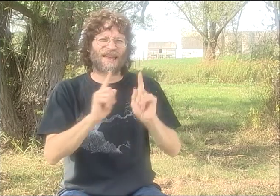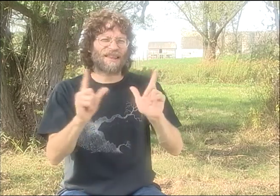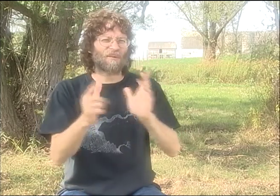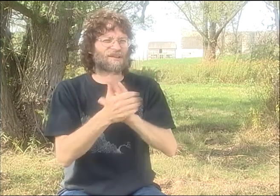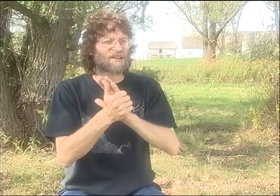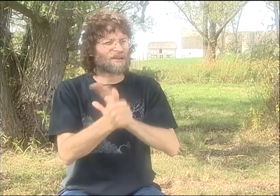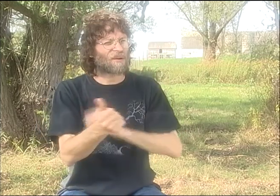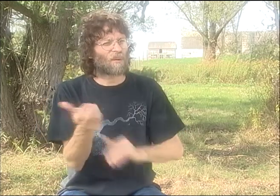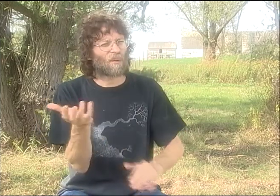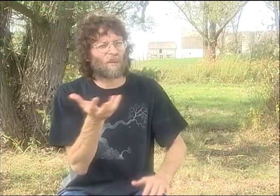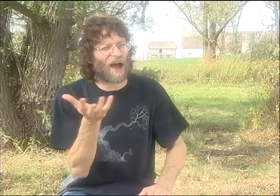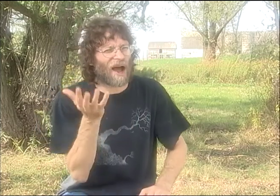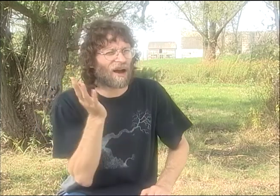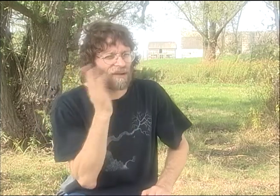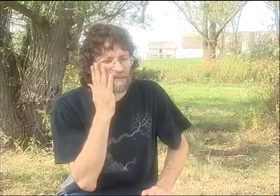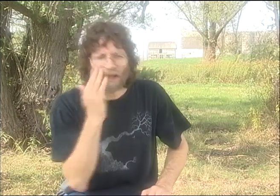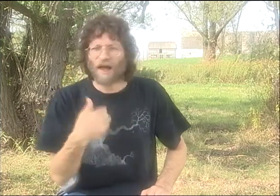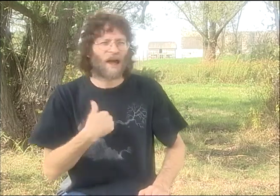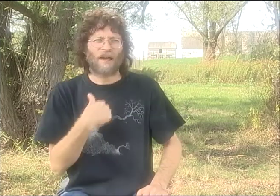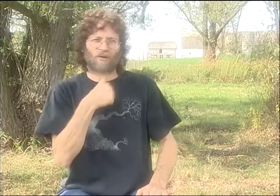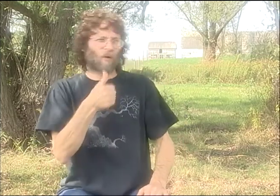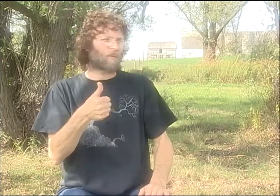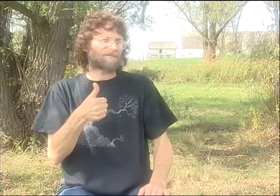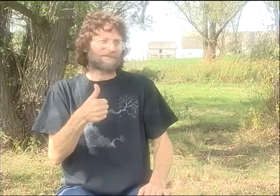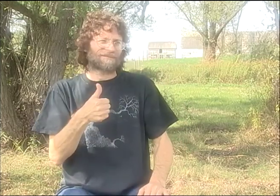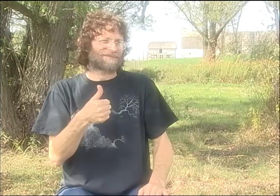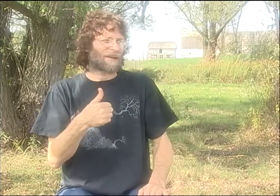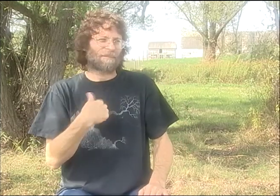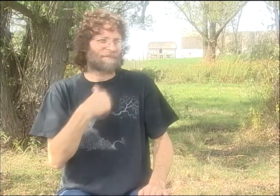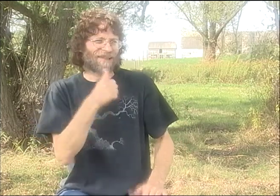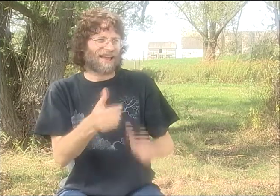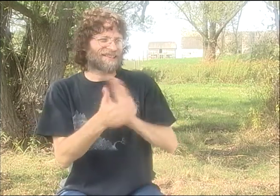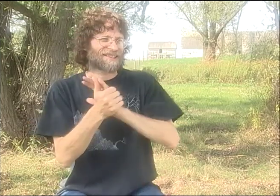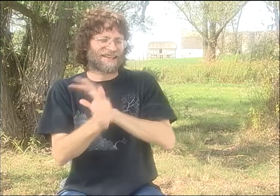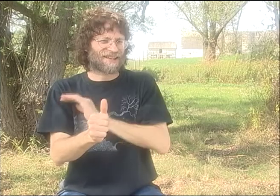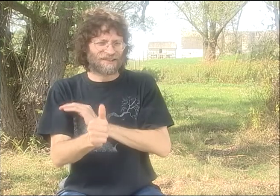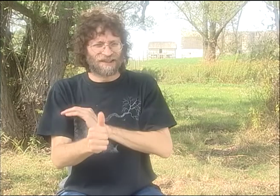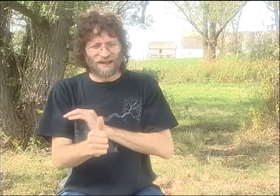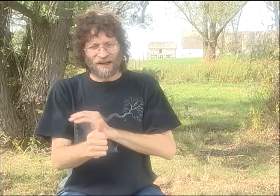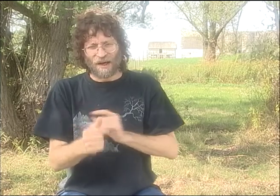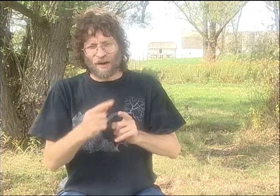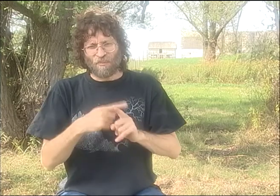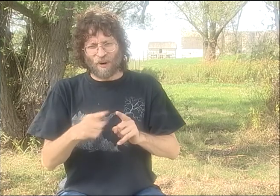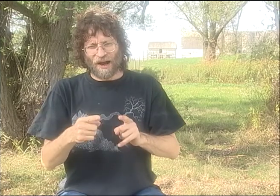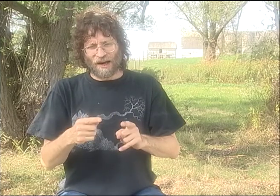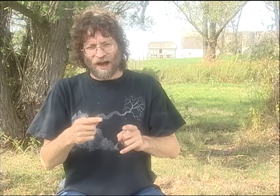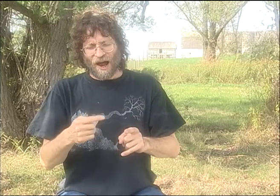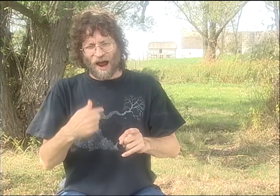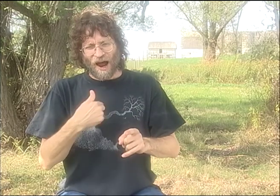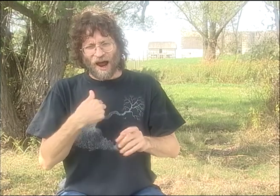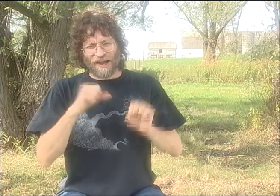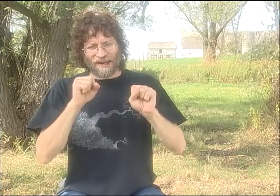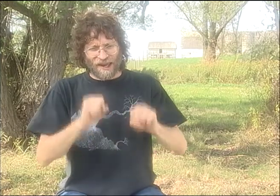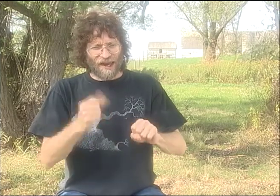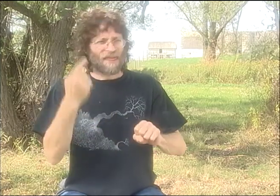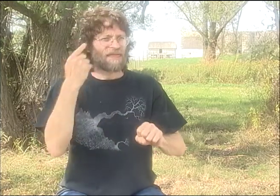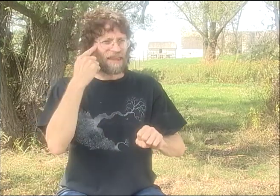AND ALL THOSE AMAZING POETS, AND THEIR SIGN LANGUAGE IS JUST GORGEOUS. AND THAT'S SOMETHING THAT I CAN'T APPROXIMATE.